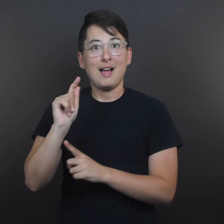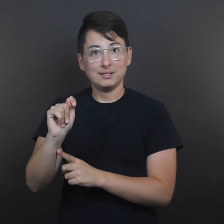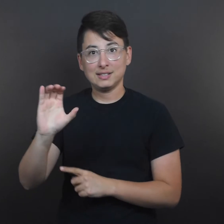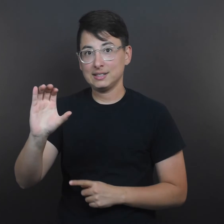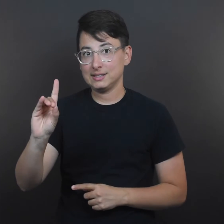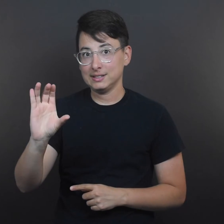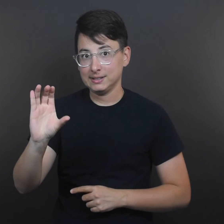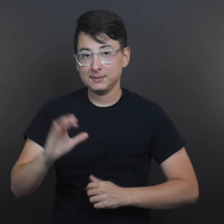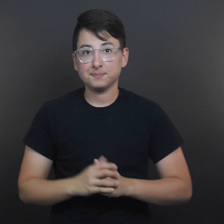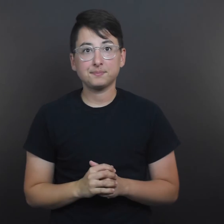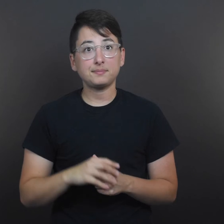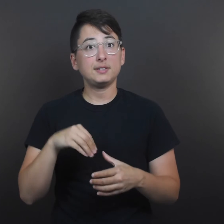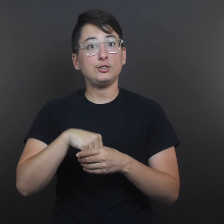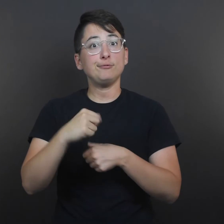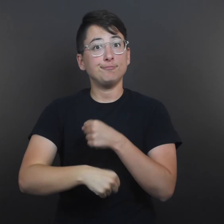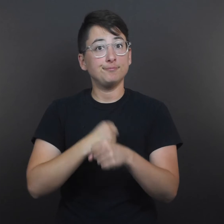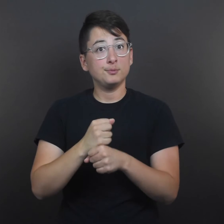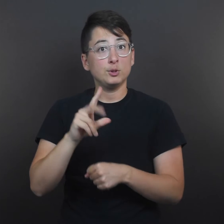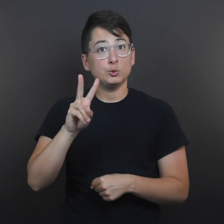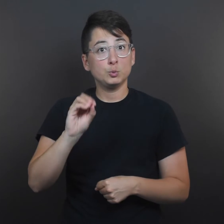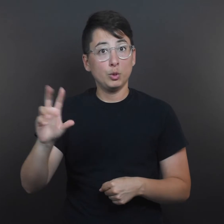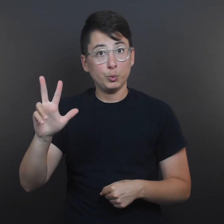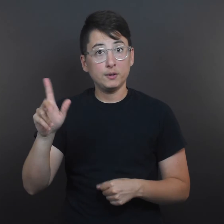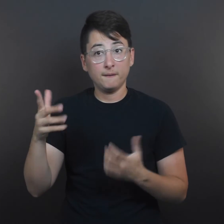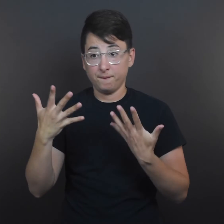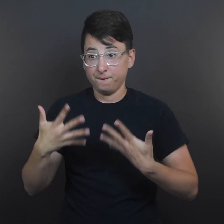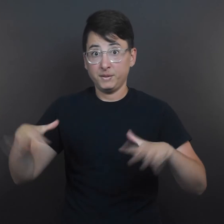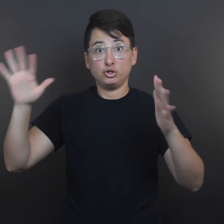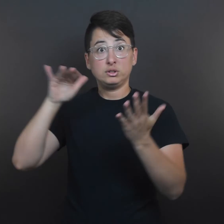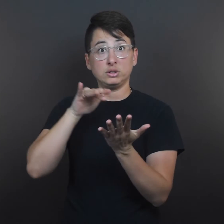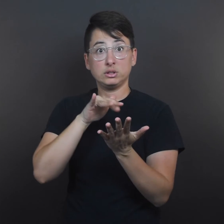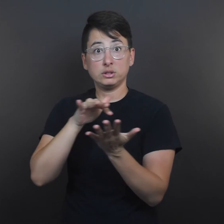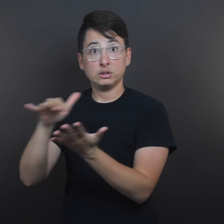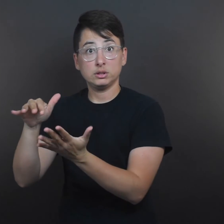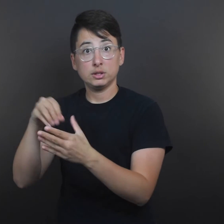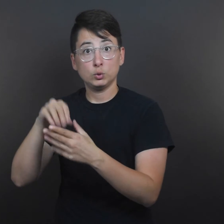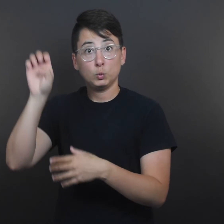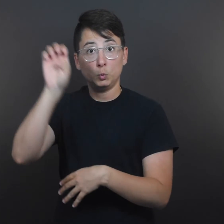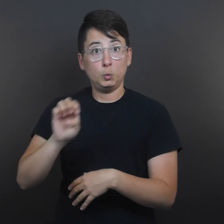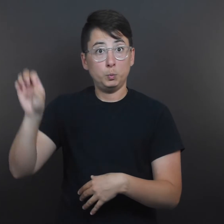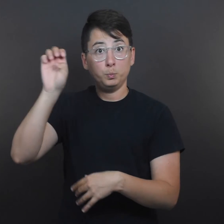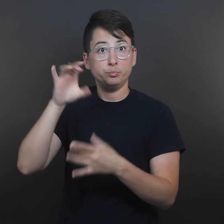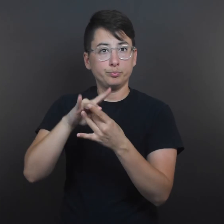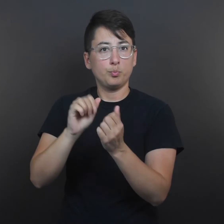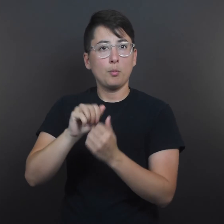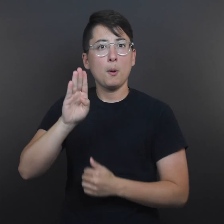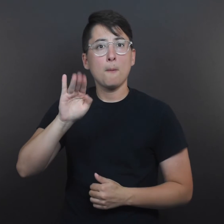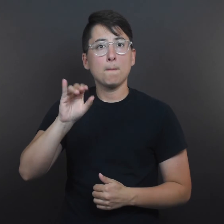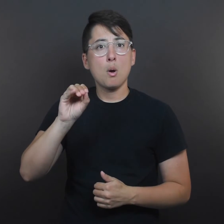After additional study on biotechnology in Europe, she returned to a full-time job in 2003.